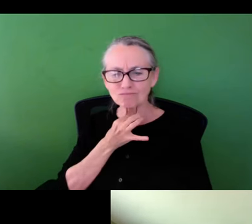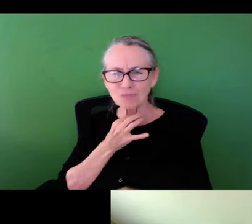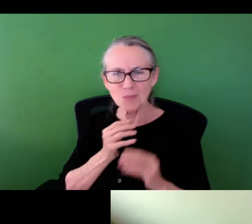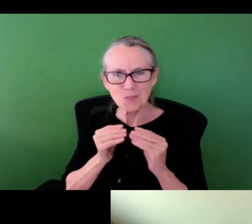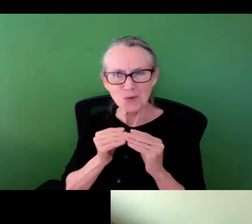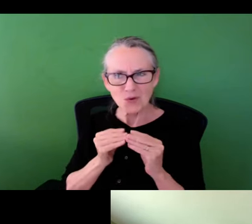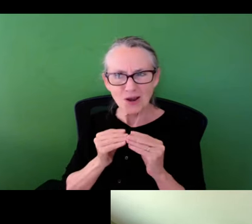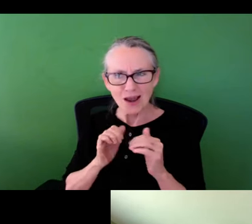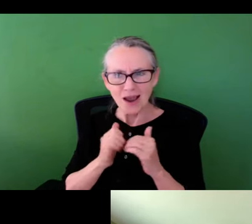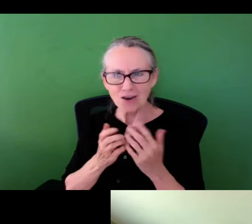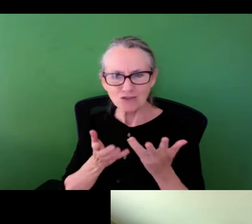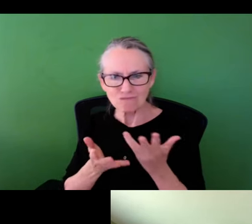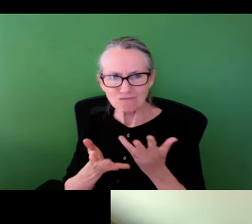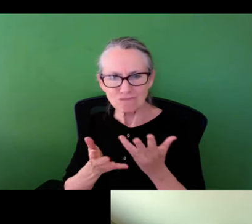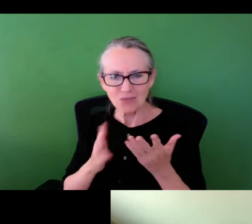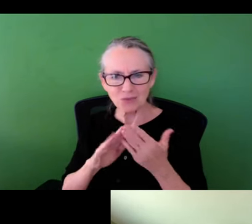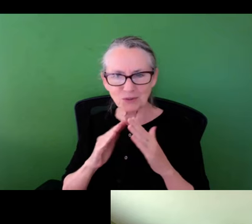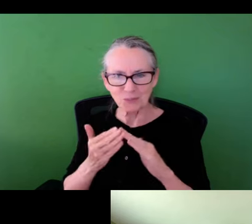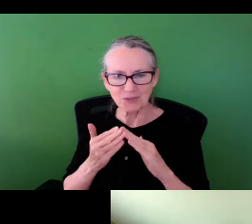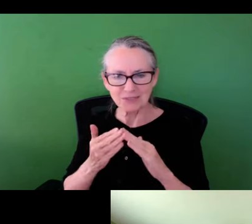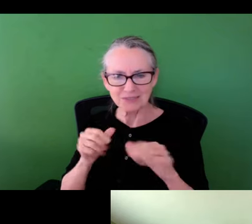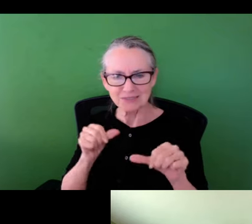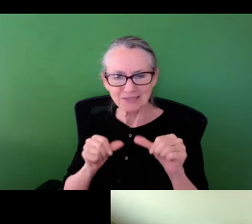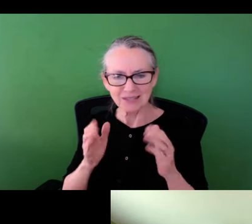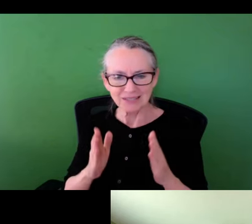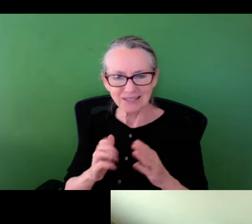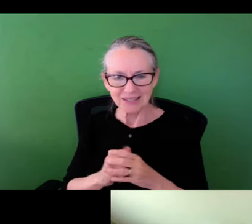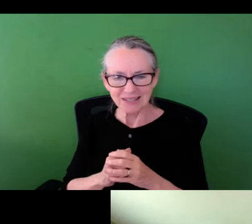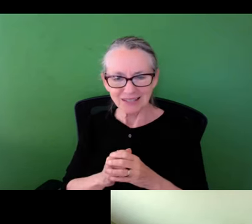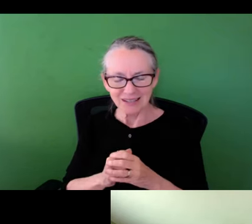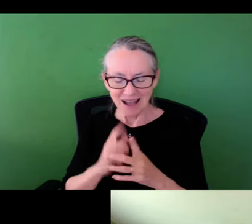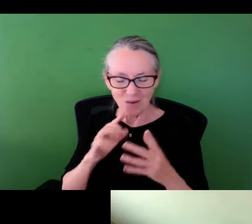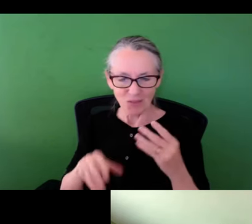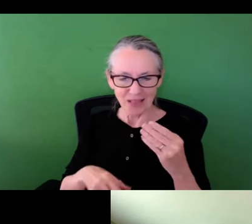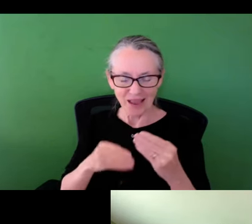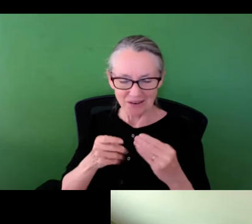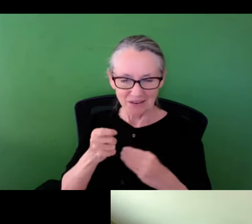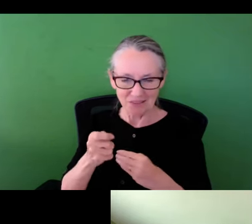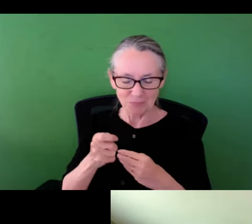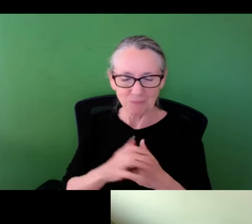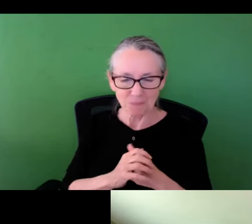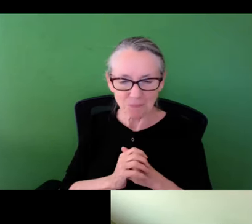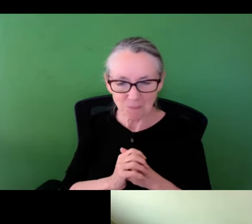community scientists and this person is just curious to hear more about that. How do you engage those community scientists?